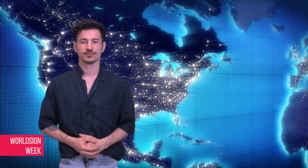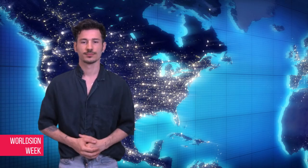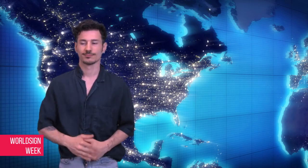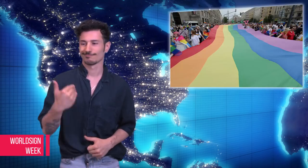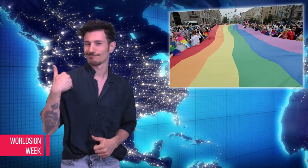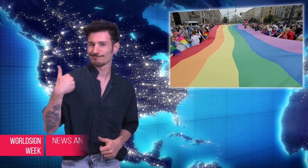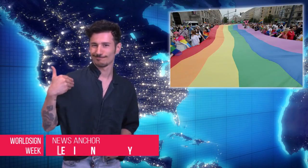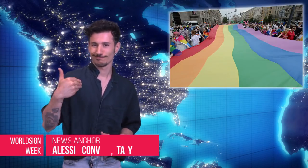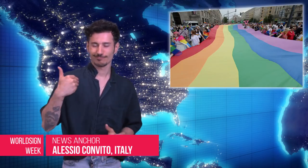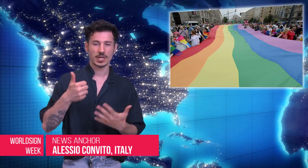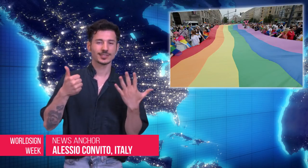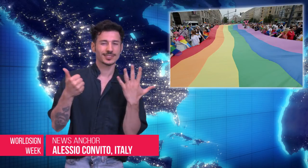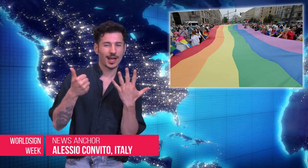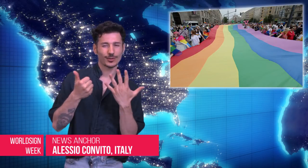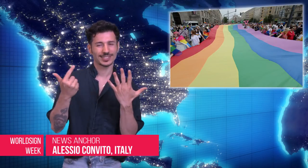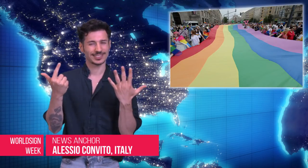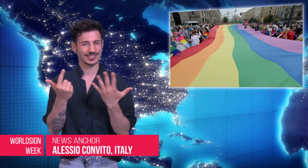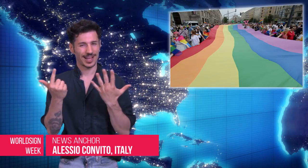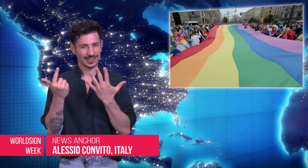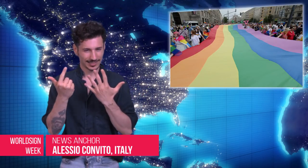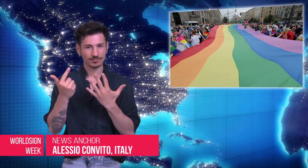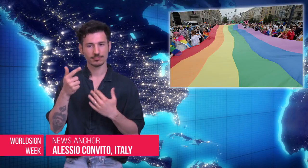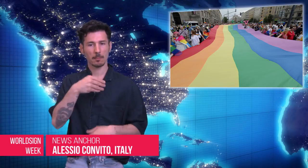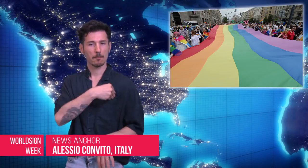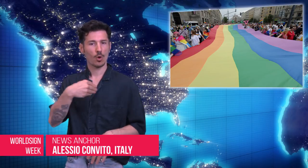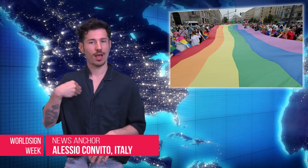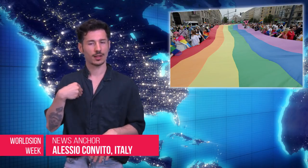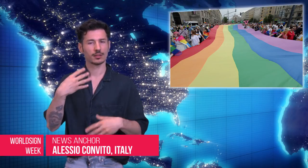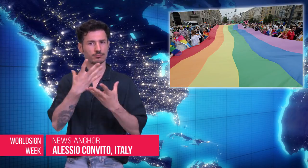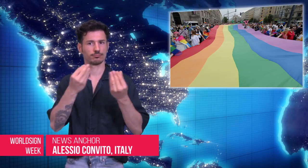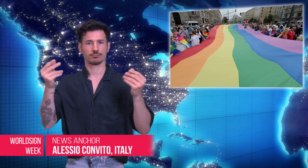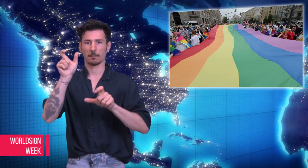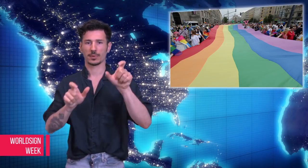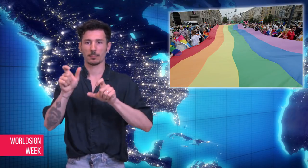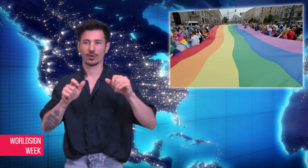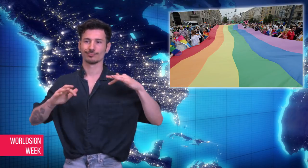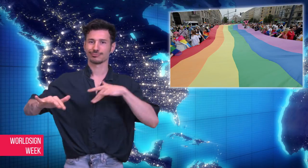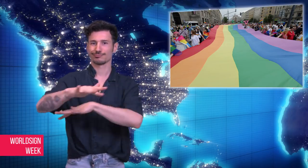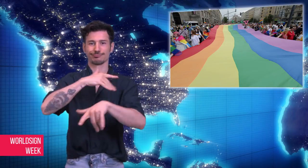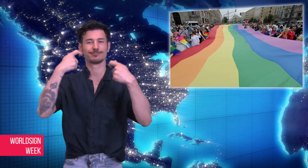Alessio: Tens of thousands of people participated in